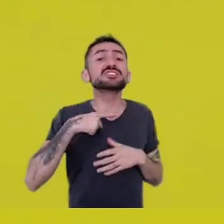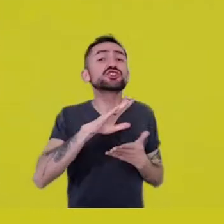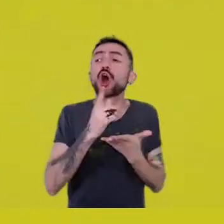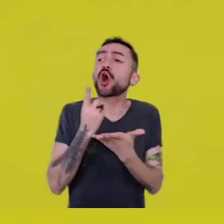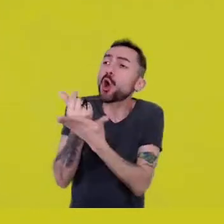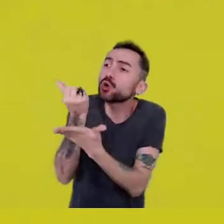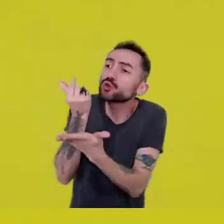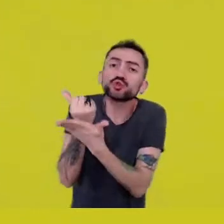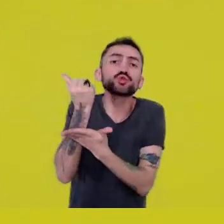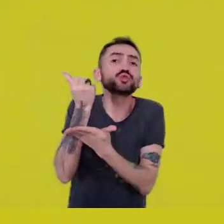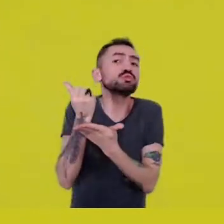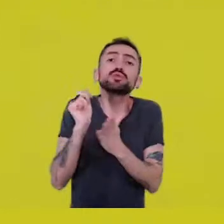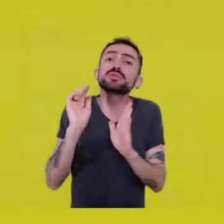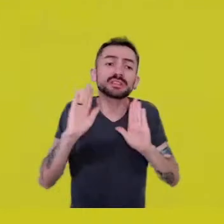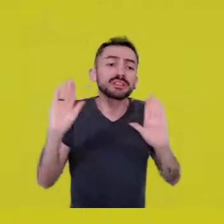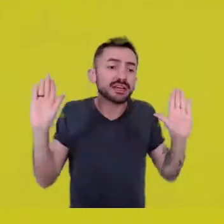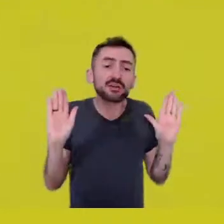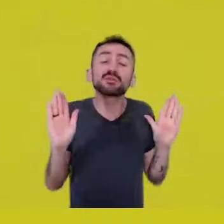and this format as people